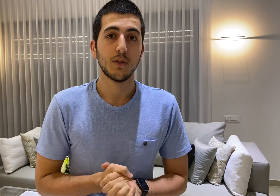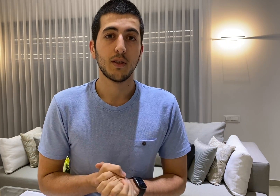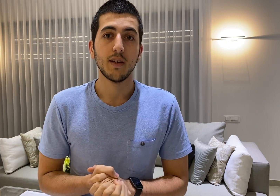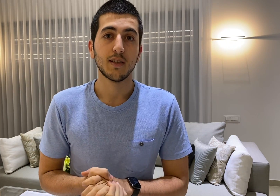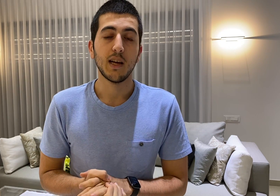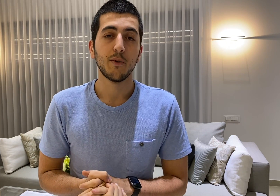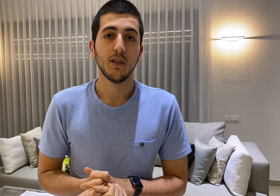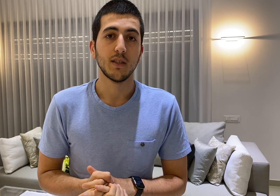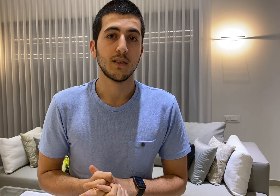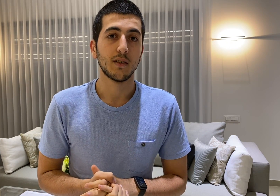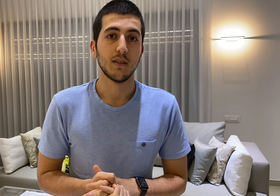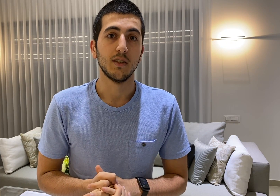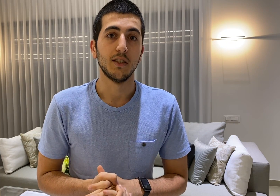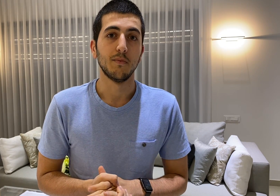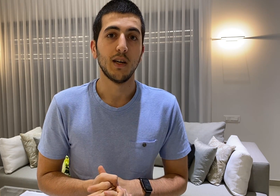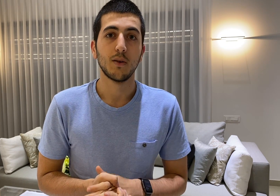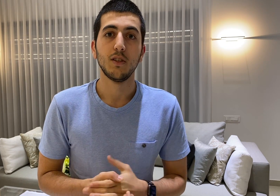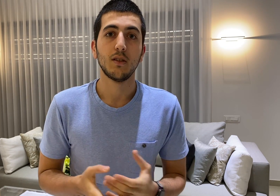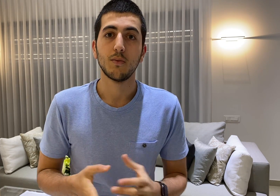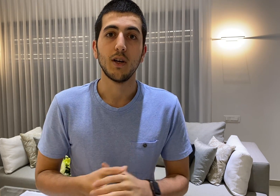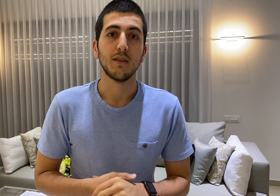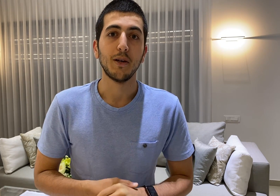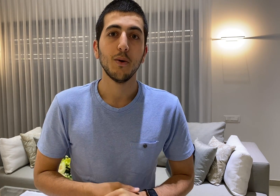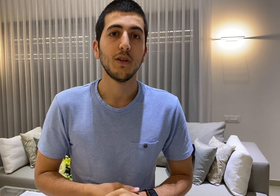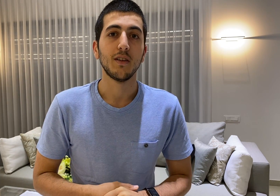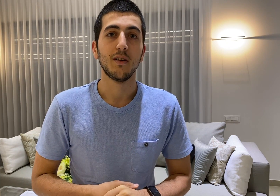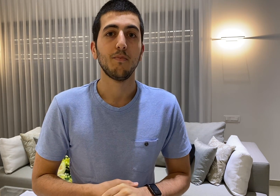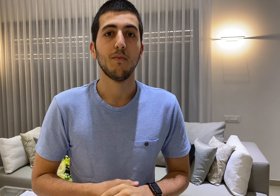this library as I don't need to write my own and a lot